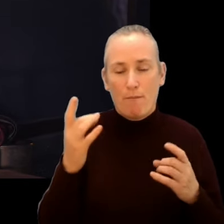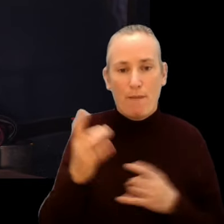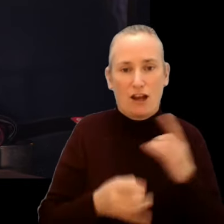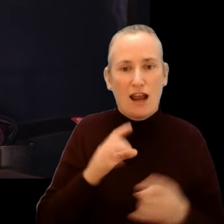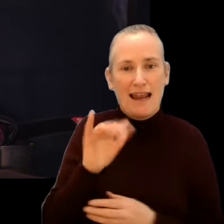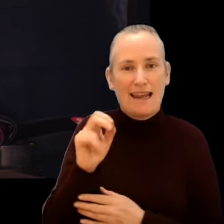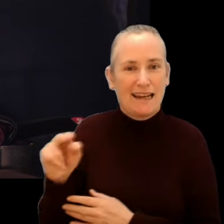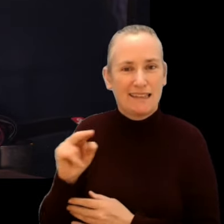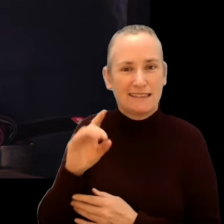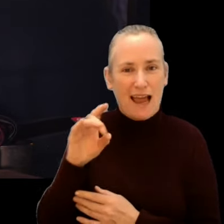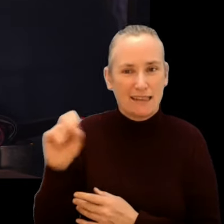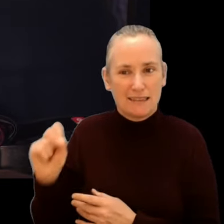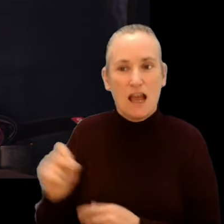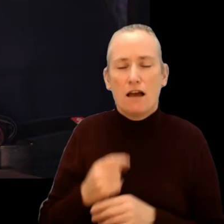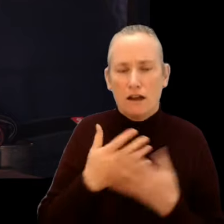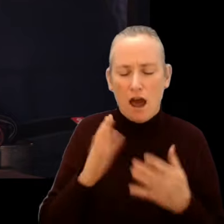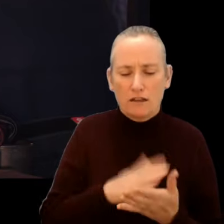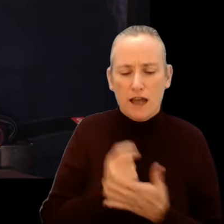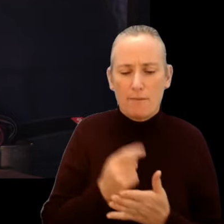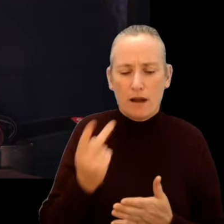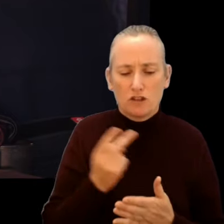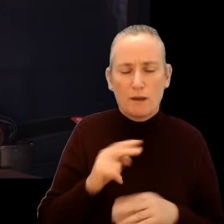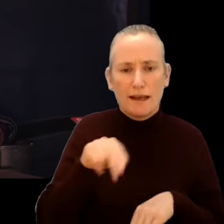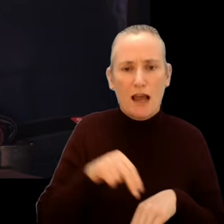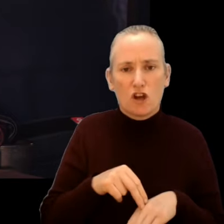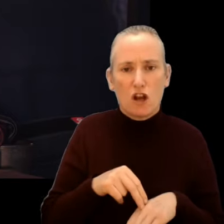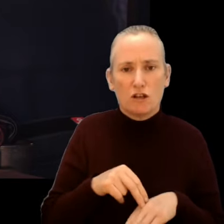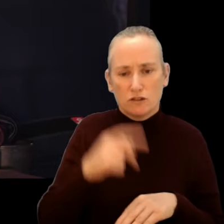Our long standing partnership with the National Sculpture factory is amplified this year